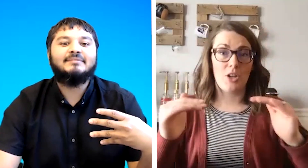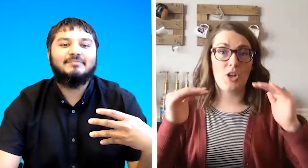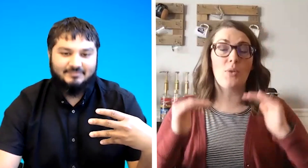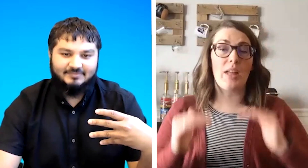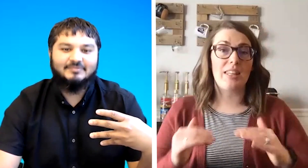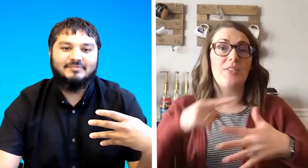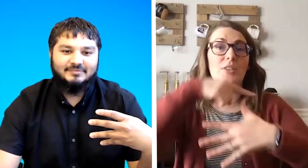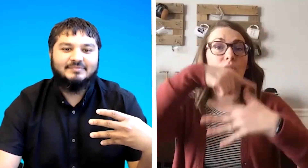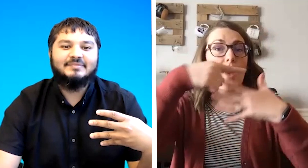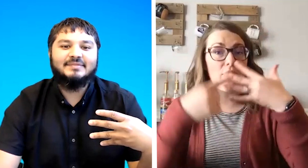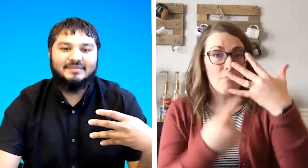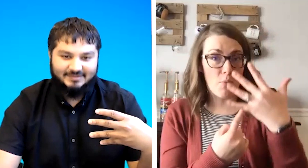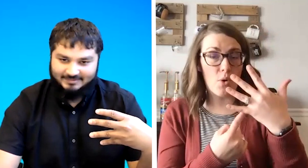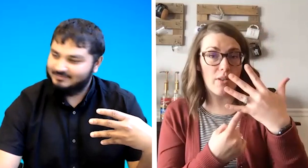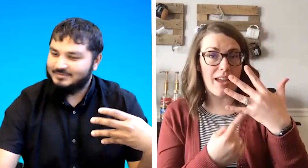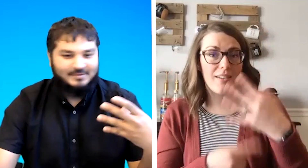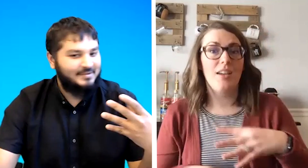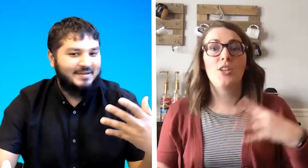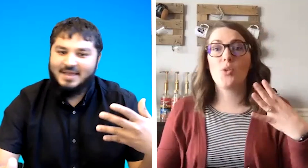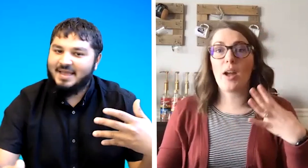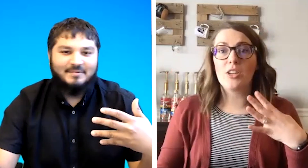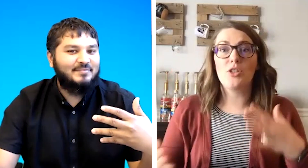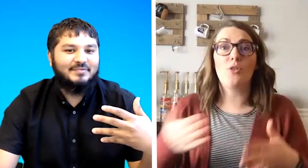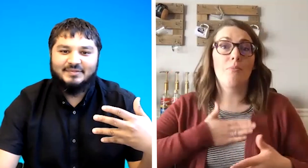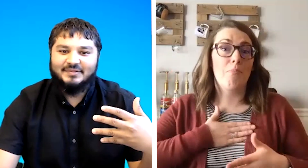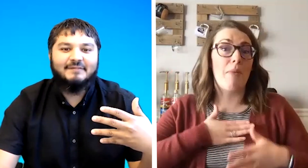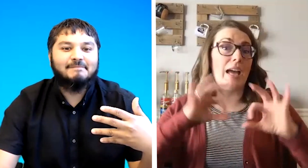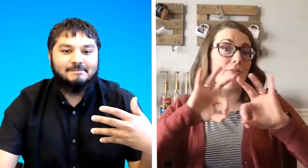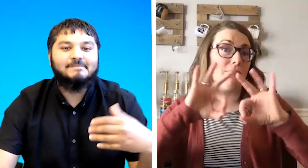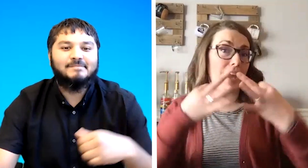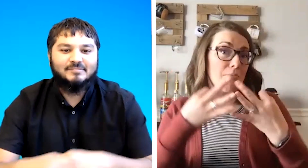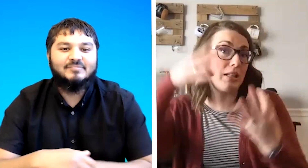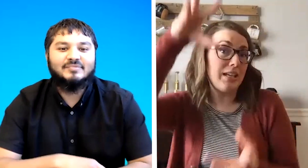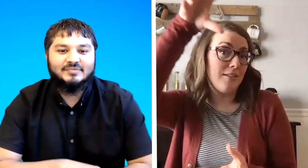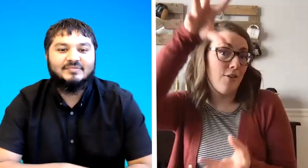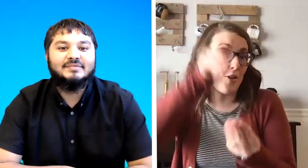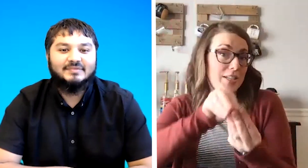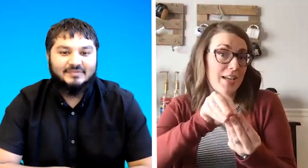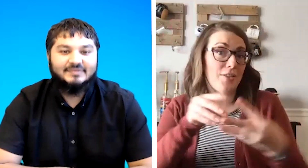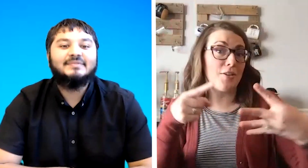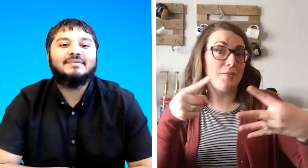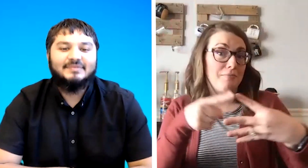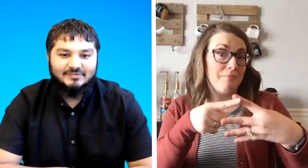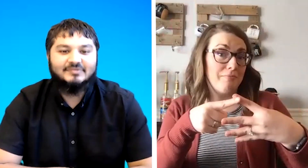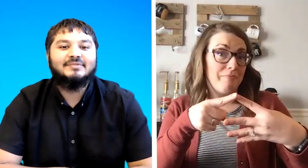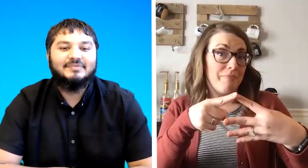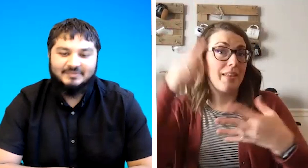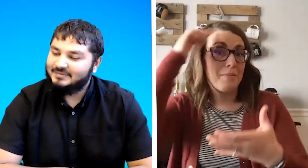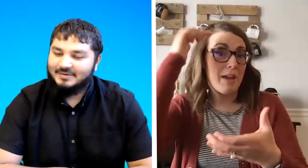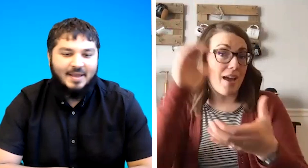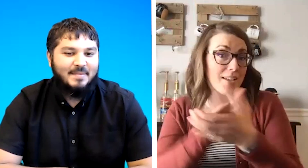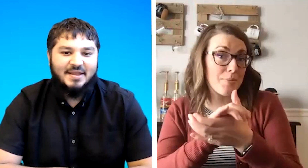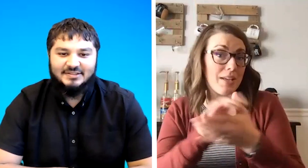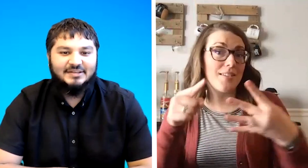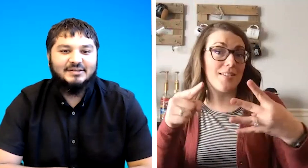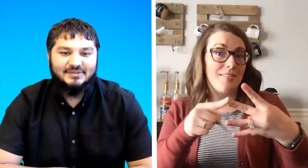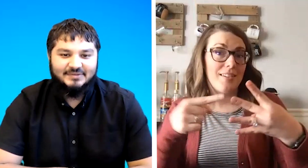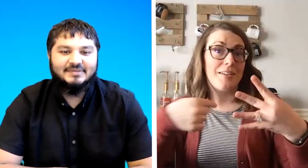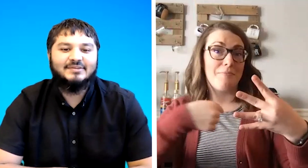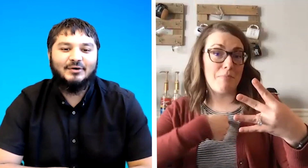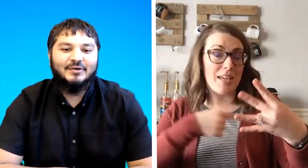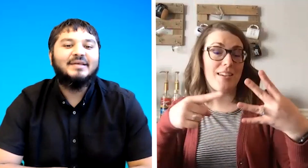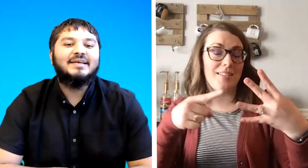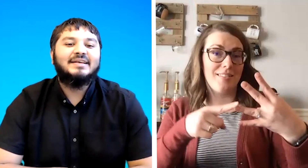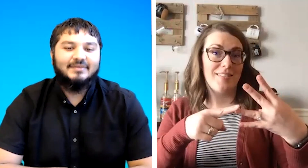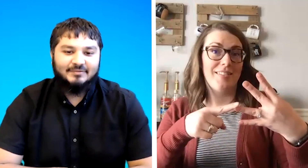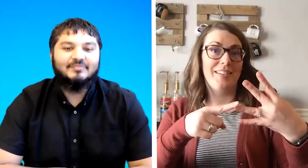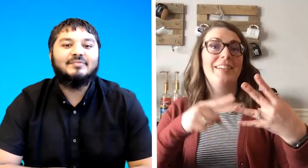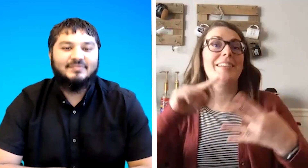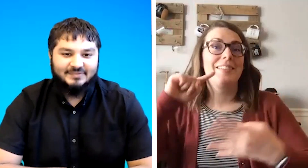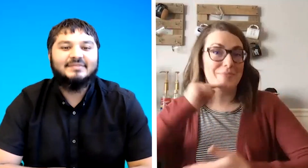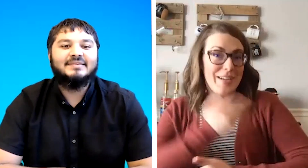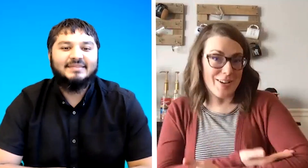go like this if you have more than so i could do my family all together my husband me my daughter